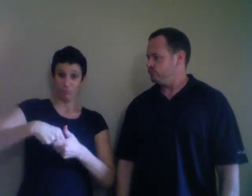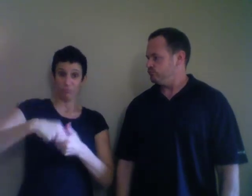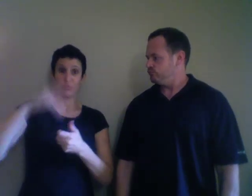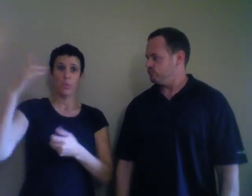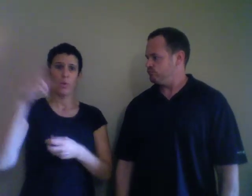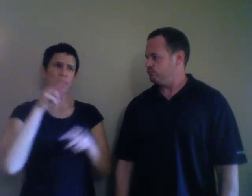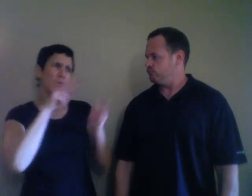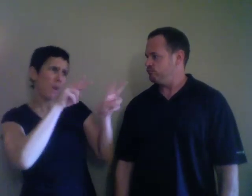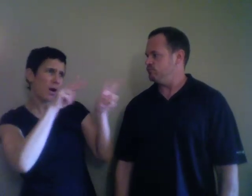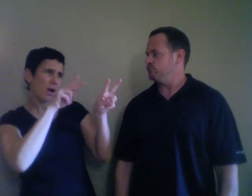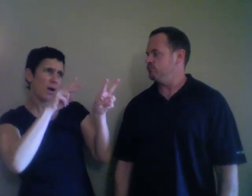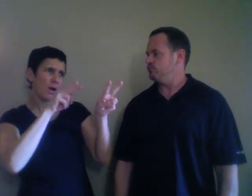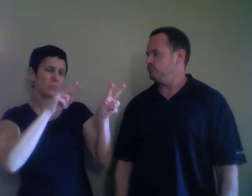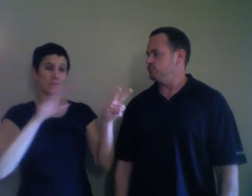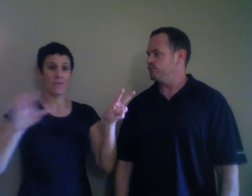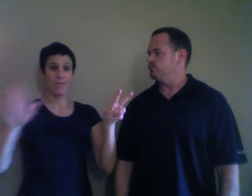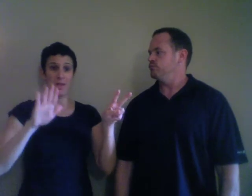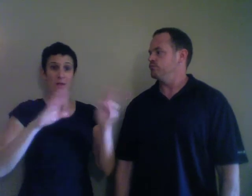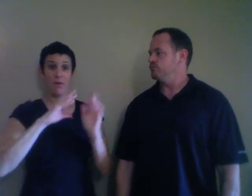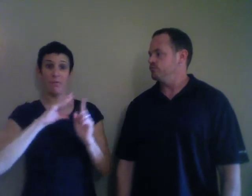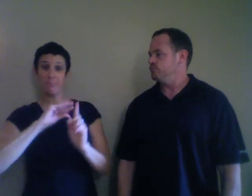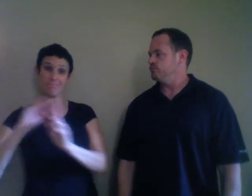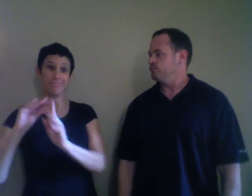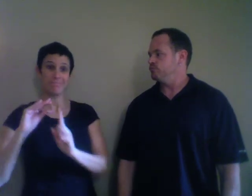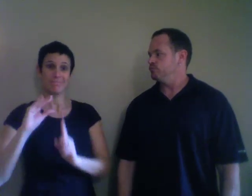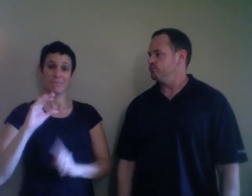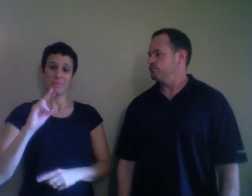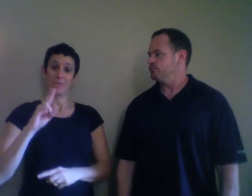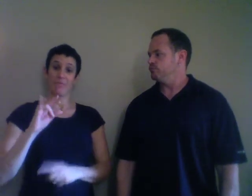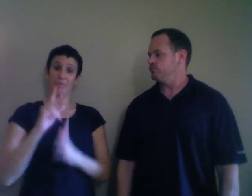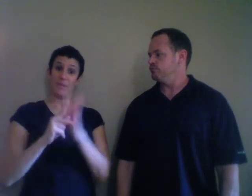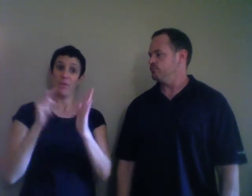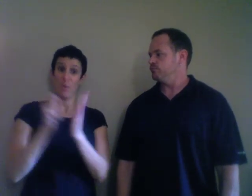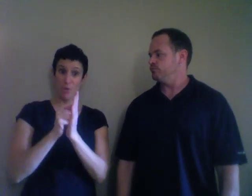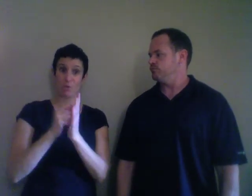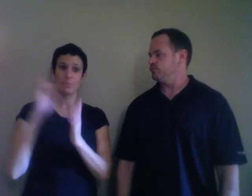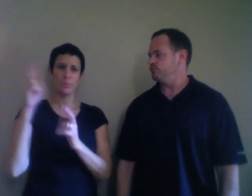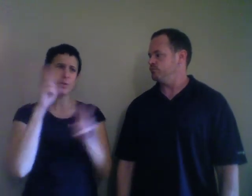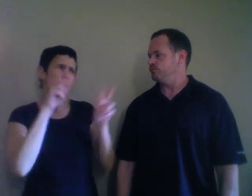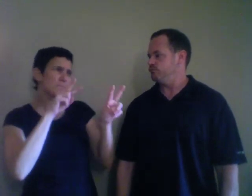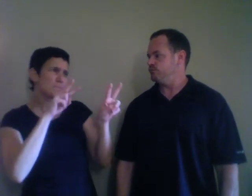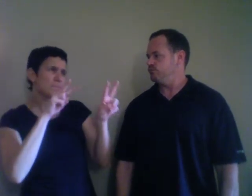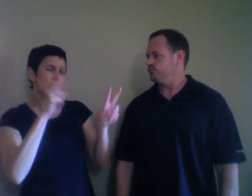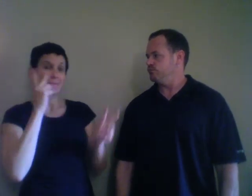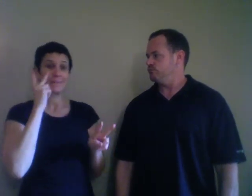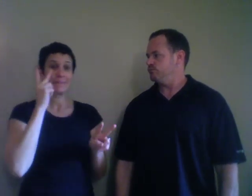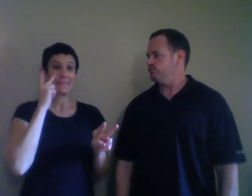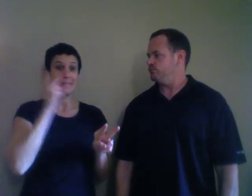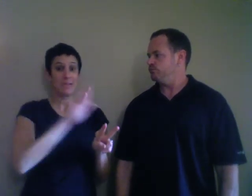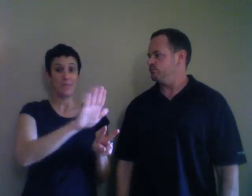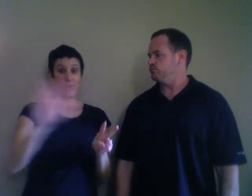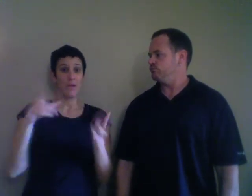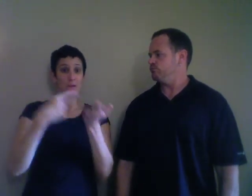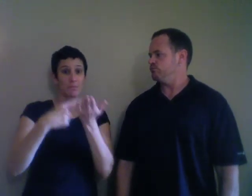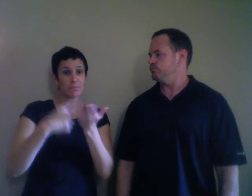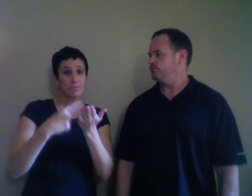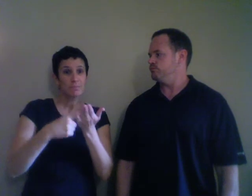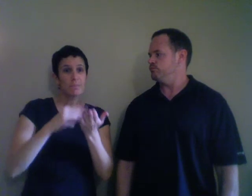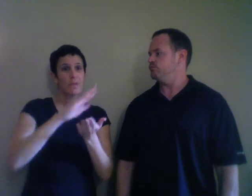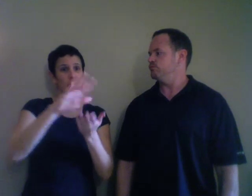Participants will examine video clips of D/HH, GLBTQI individuals